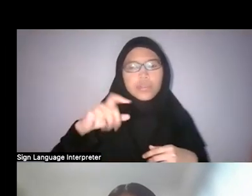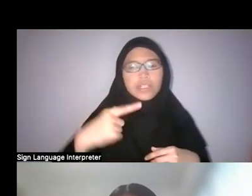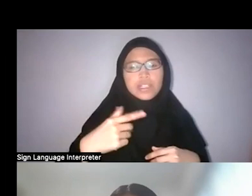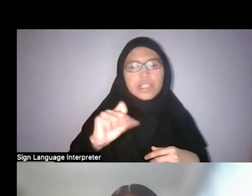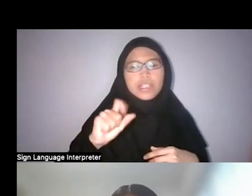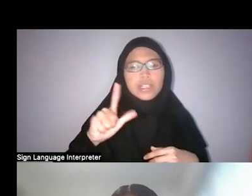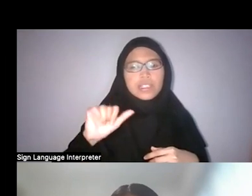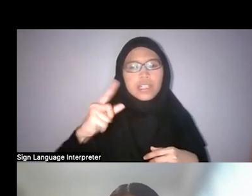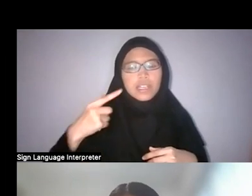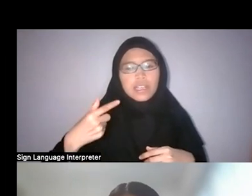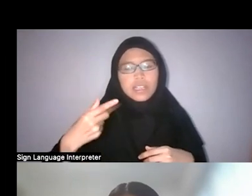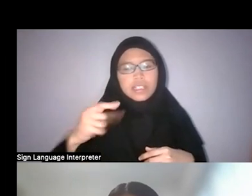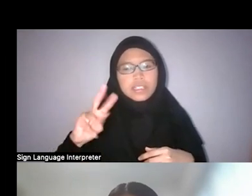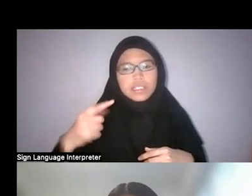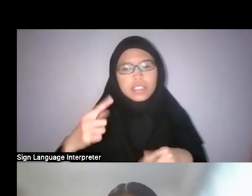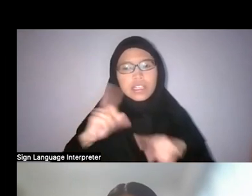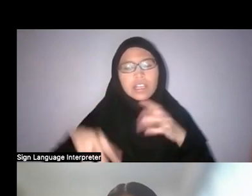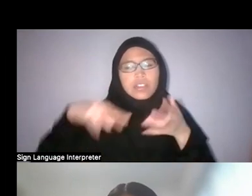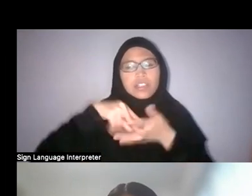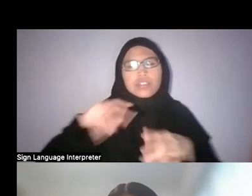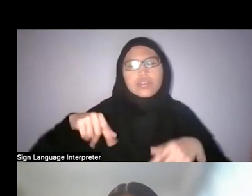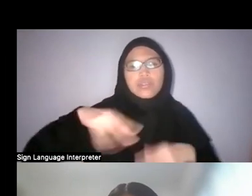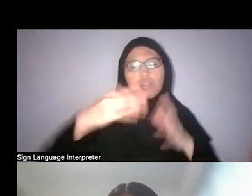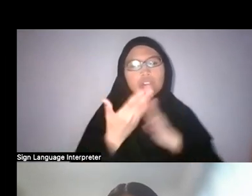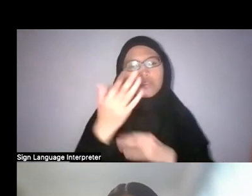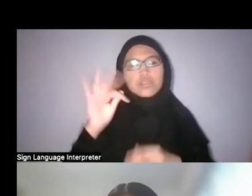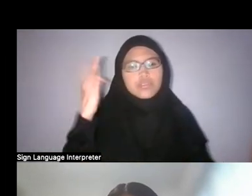and couldn’t stand walking through forests and drinking from streams.